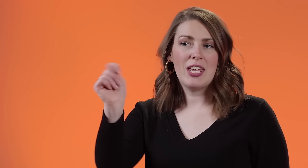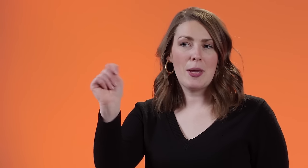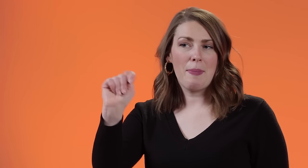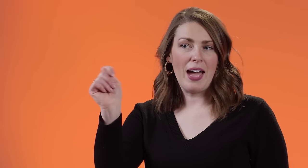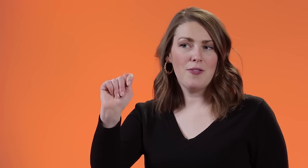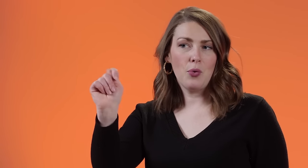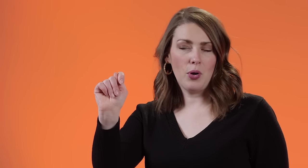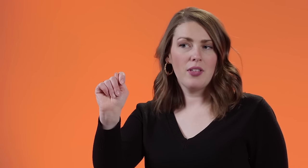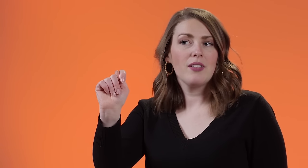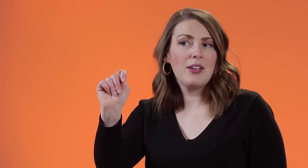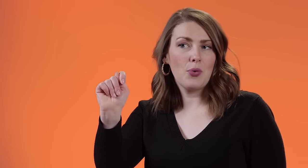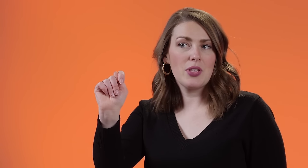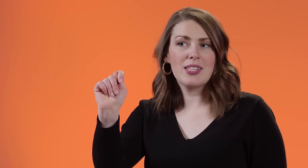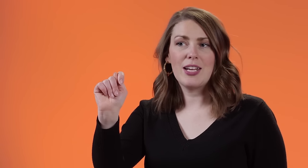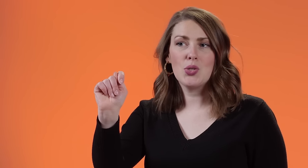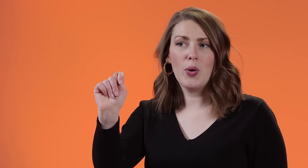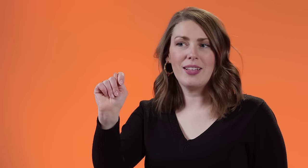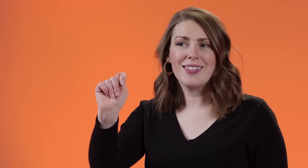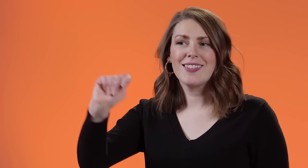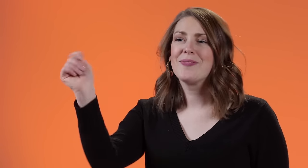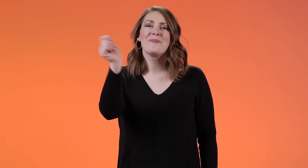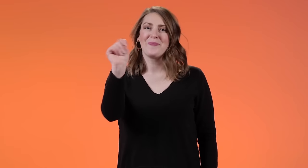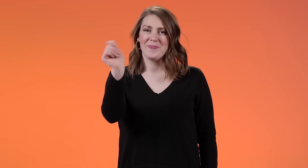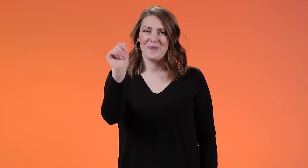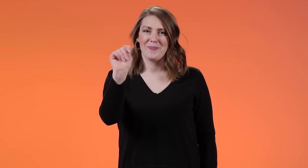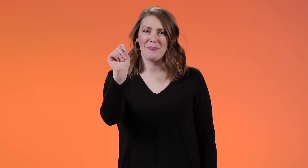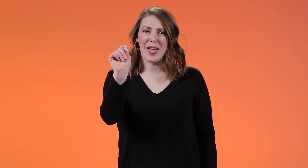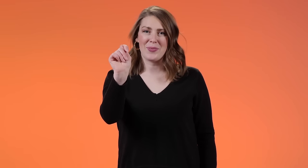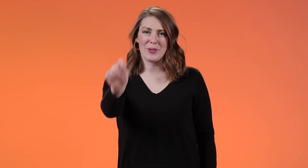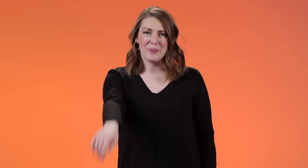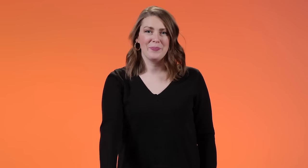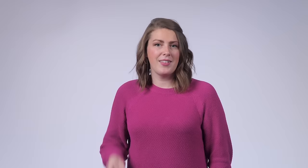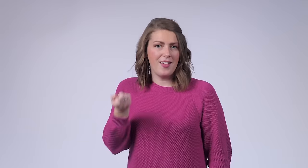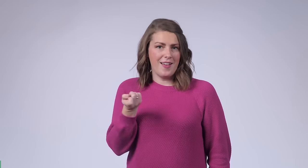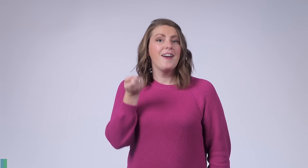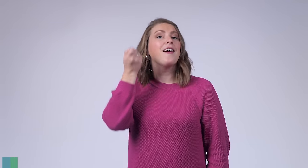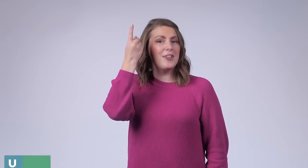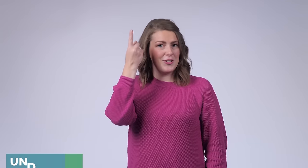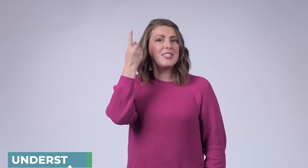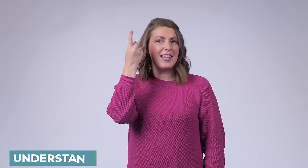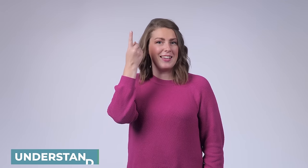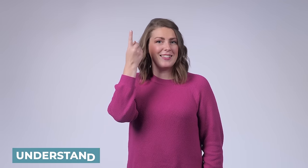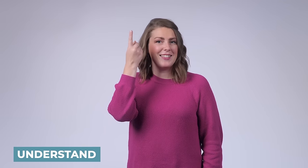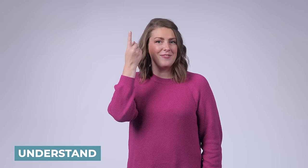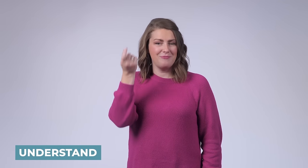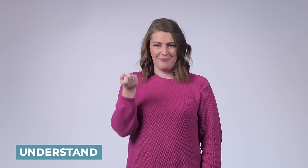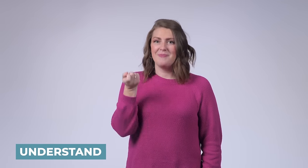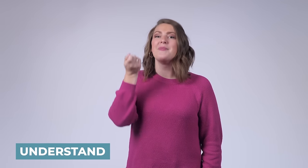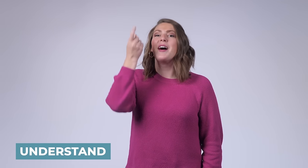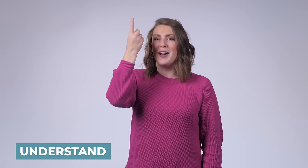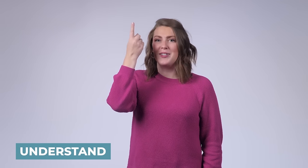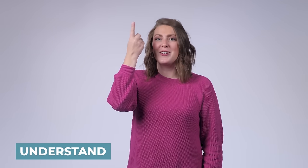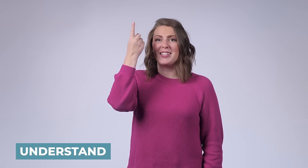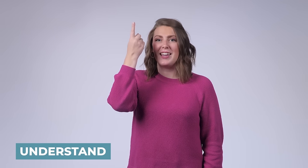'Help, help', this used to be the old sign for help like you were helping somebody across the